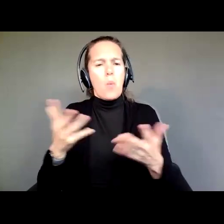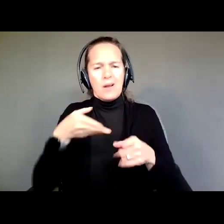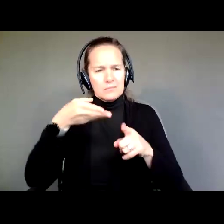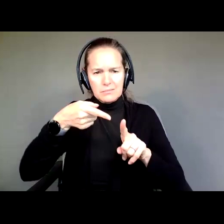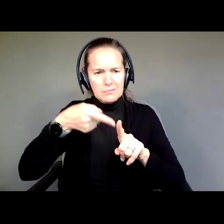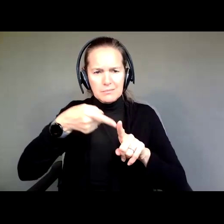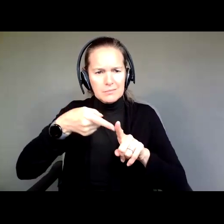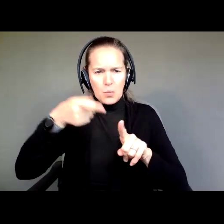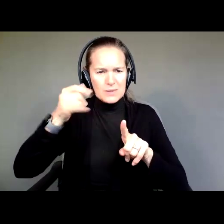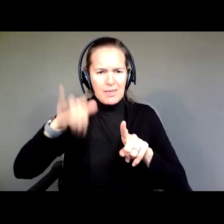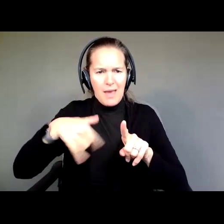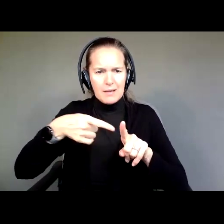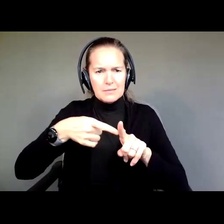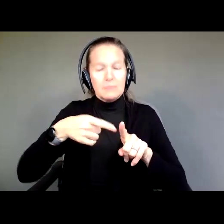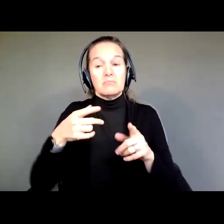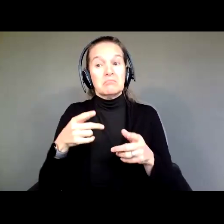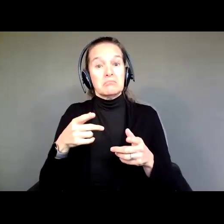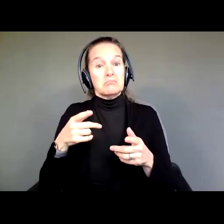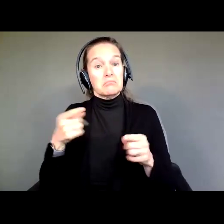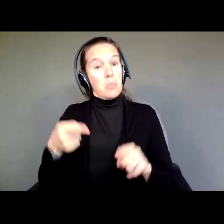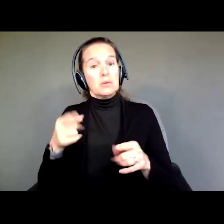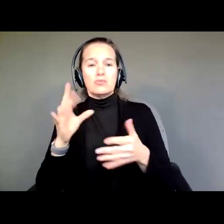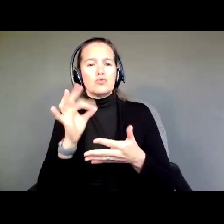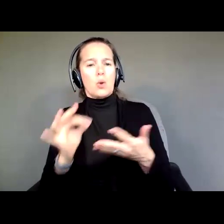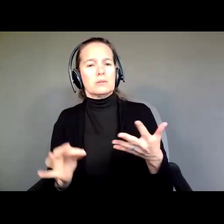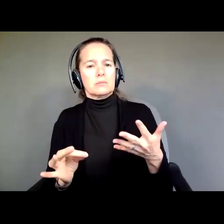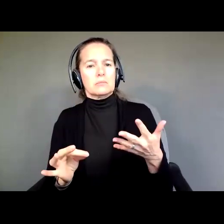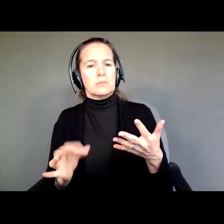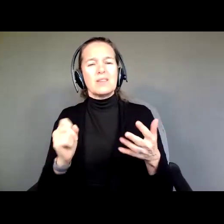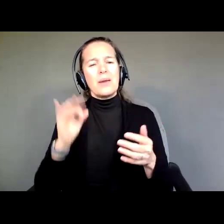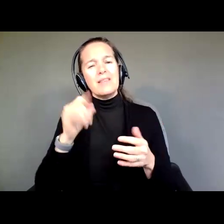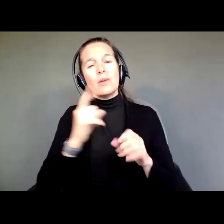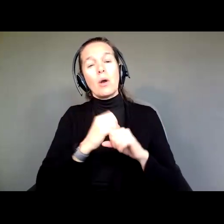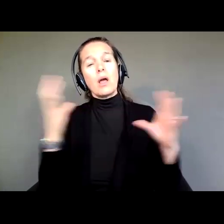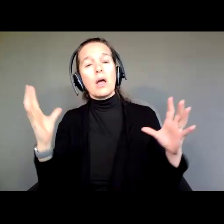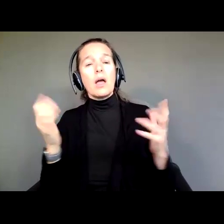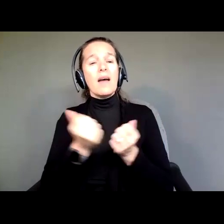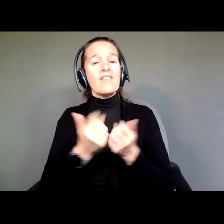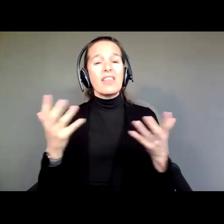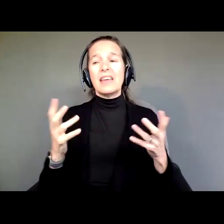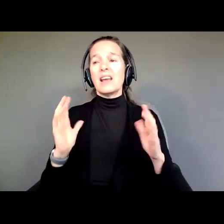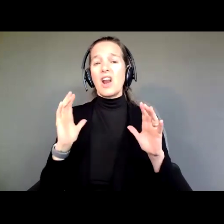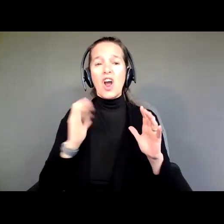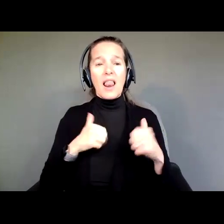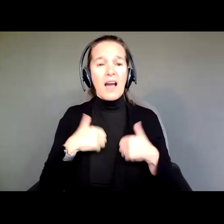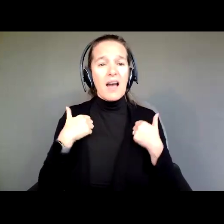If you think about choice, everything in our life, every right we have, everything we do